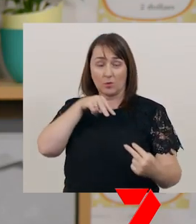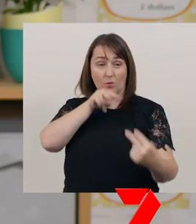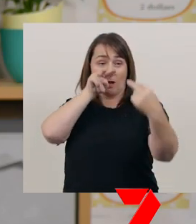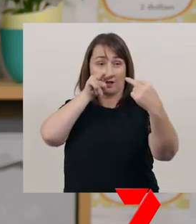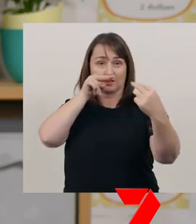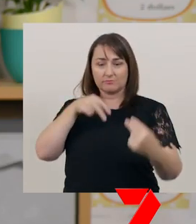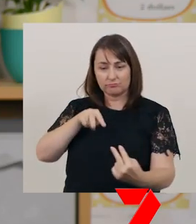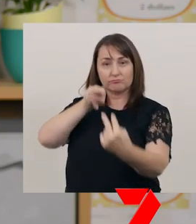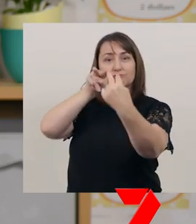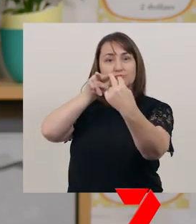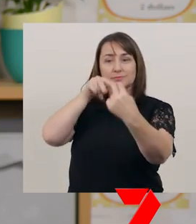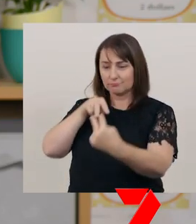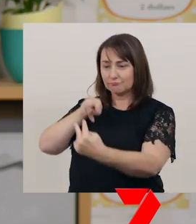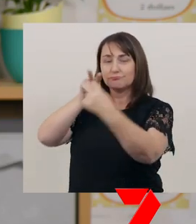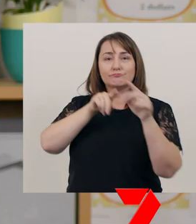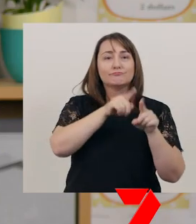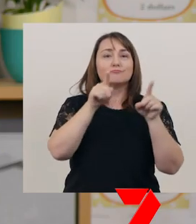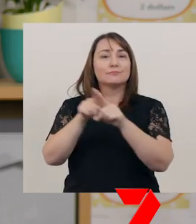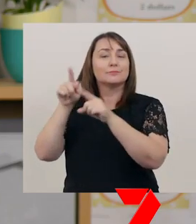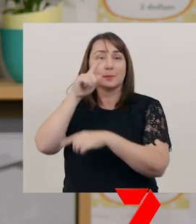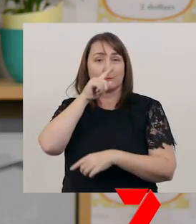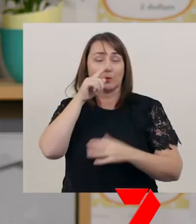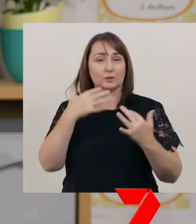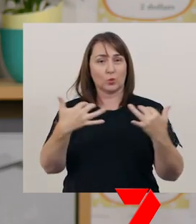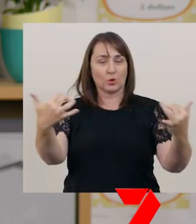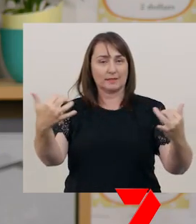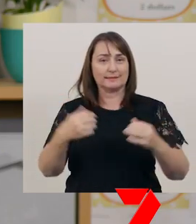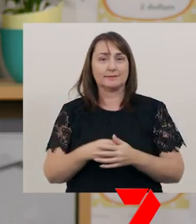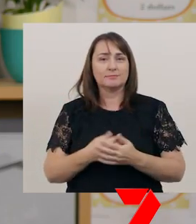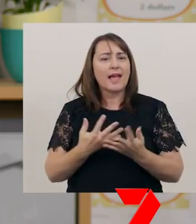To help you make eye contact, try and learn about what you're going to say,